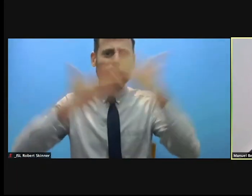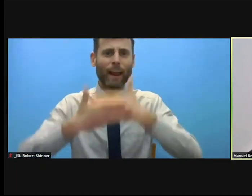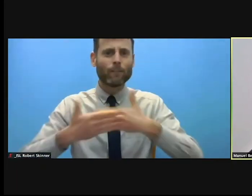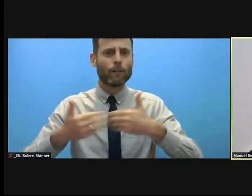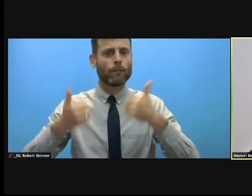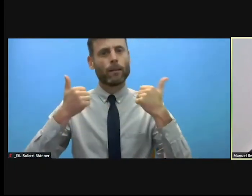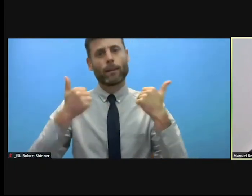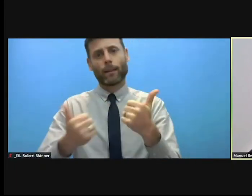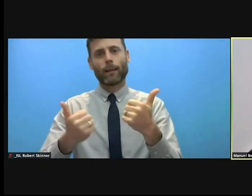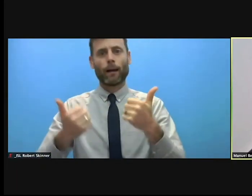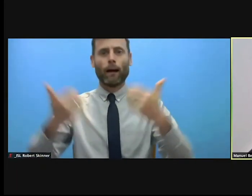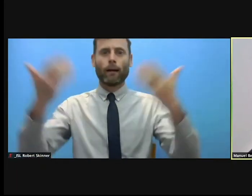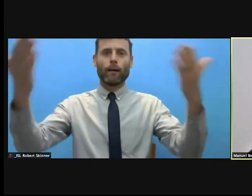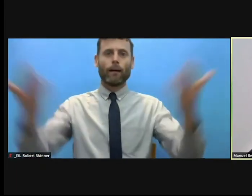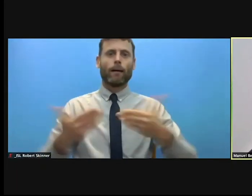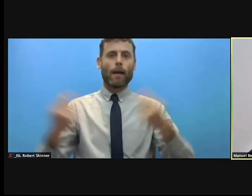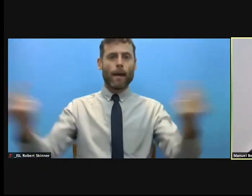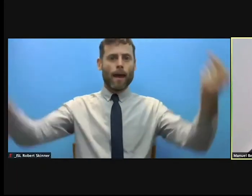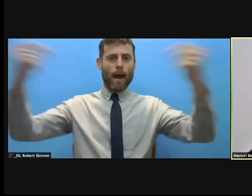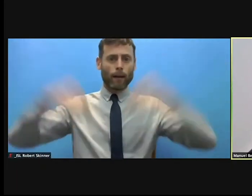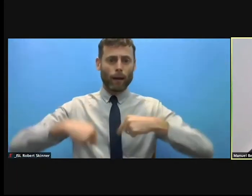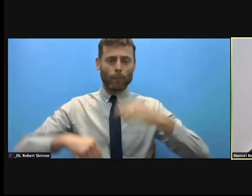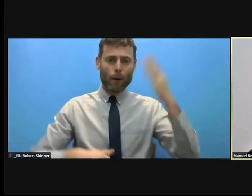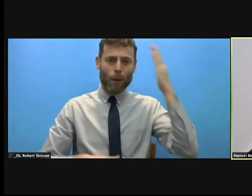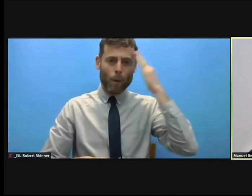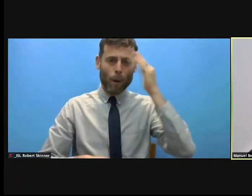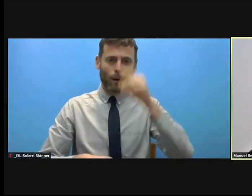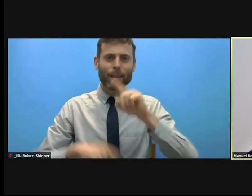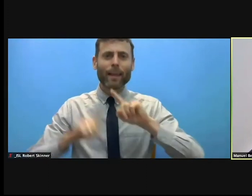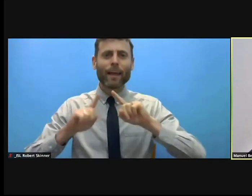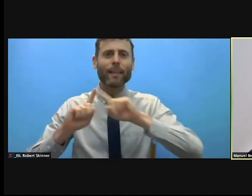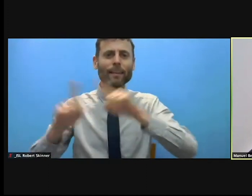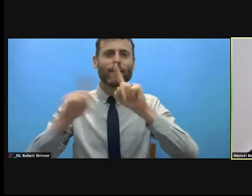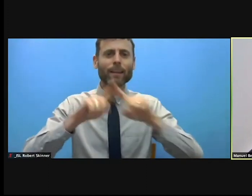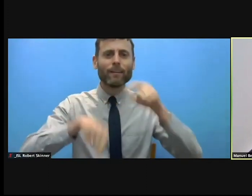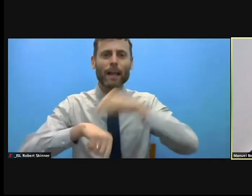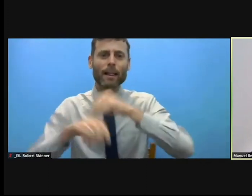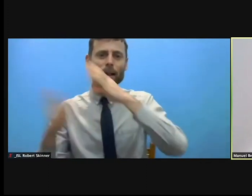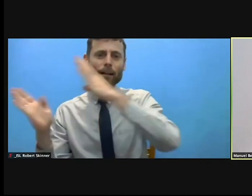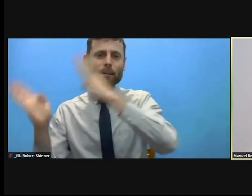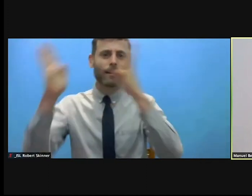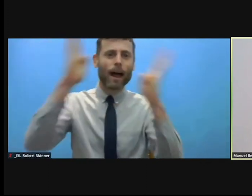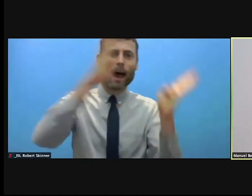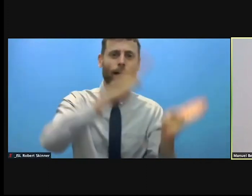co host together with Norwegian Refugee Council and the Global Protection Cluster this event.